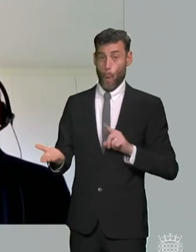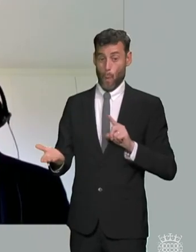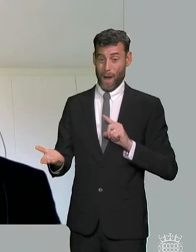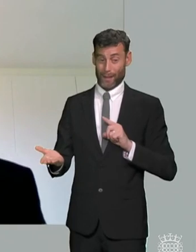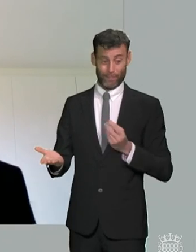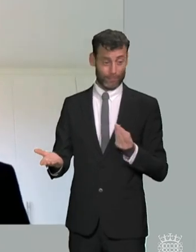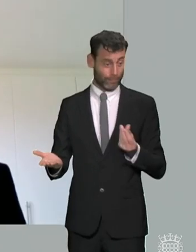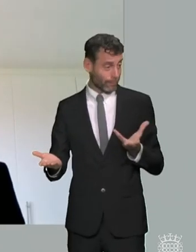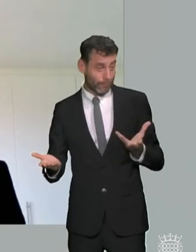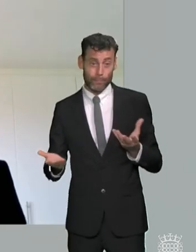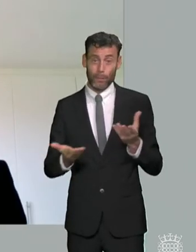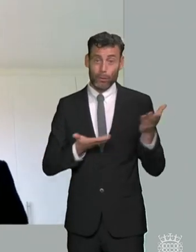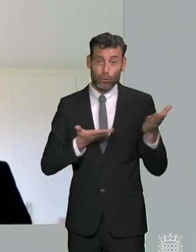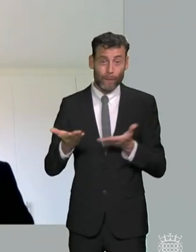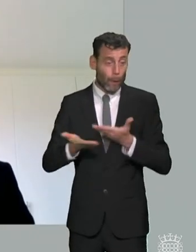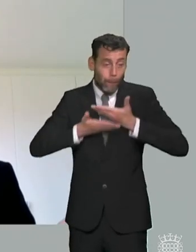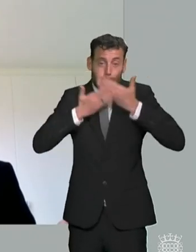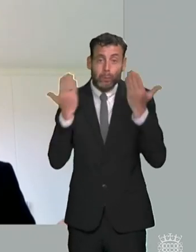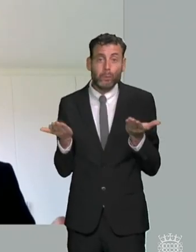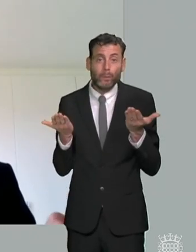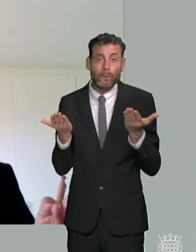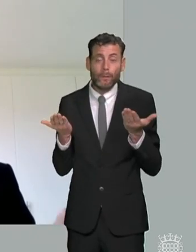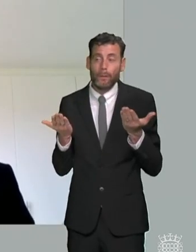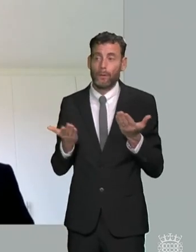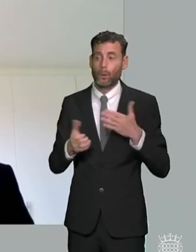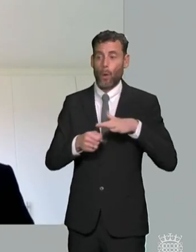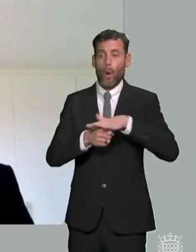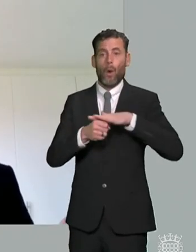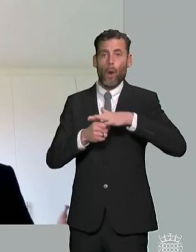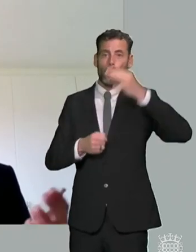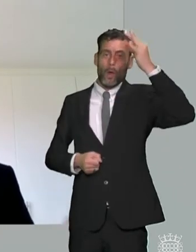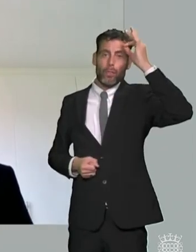local authorities it's not that the people who are trying to deliver those services are acting with